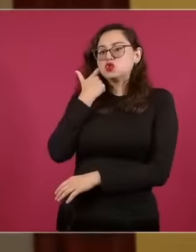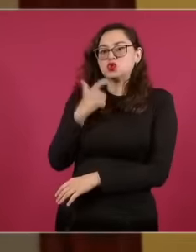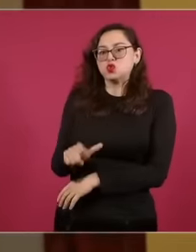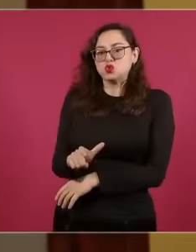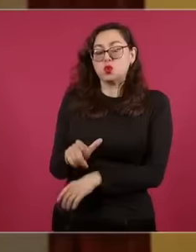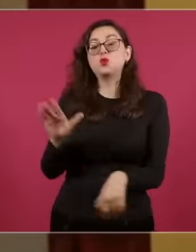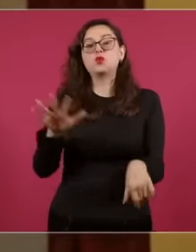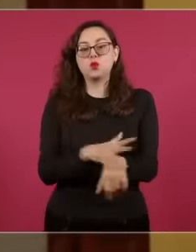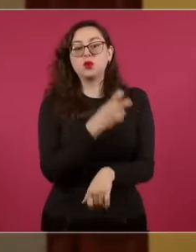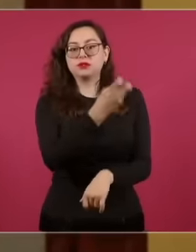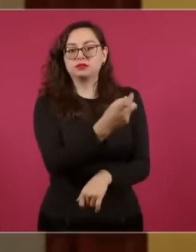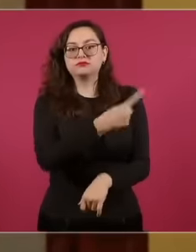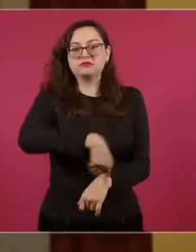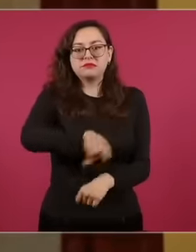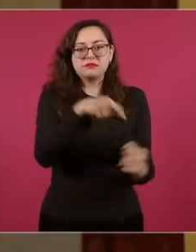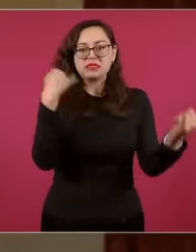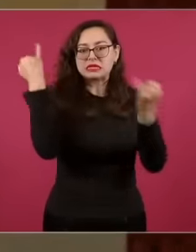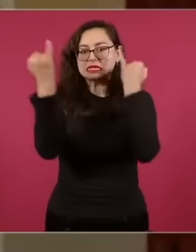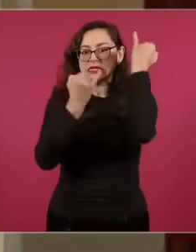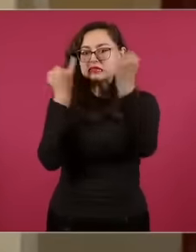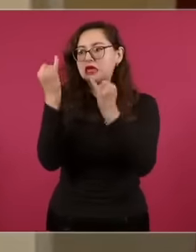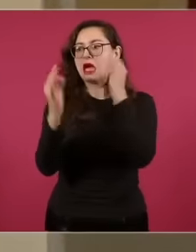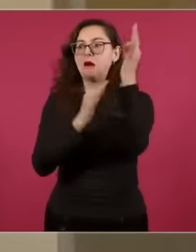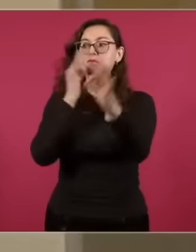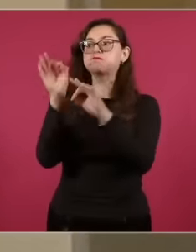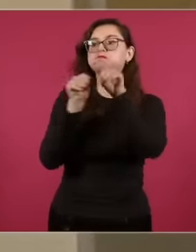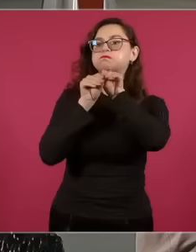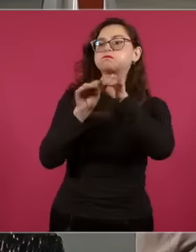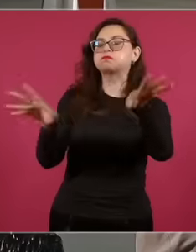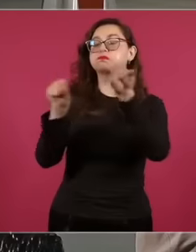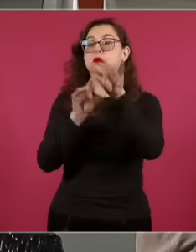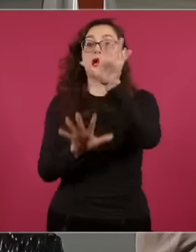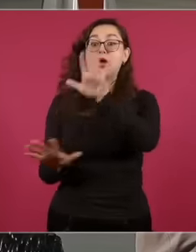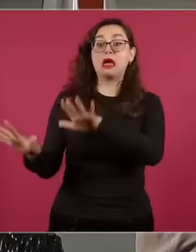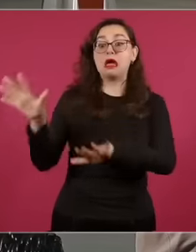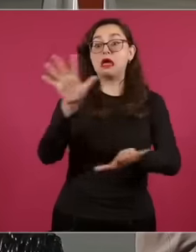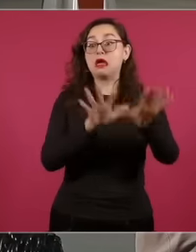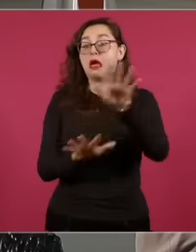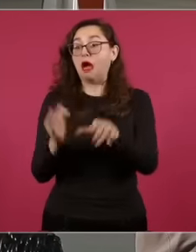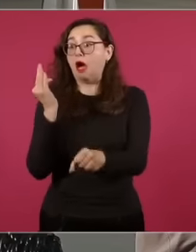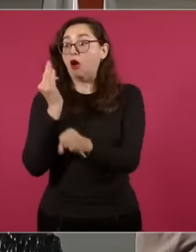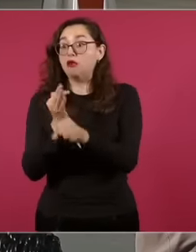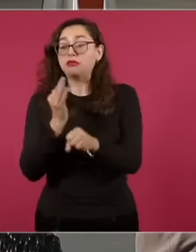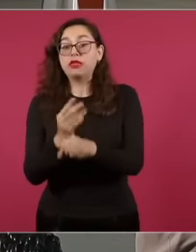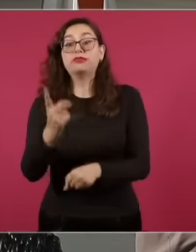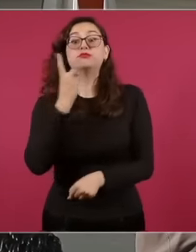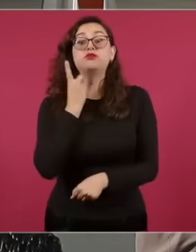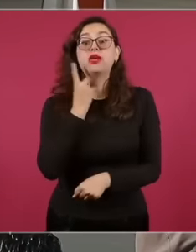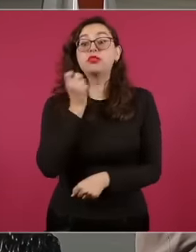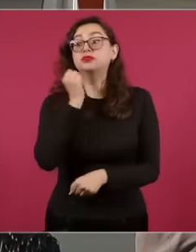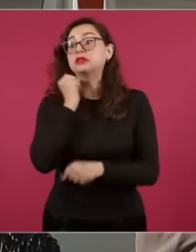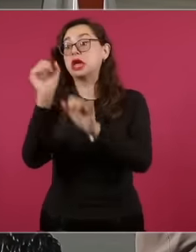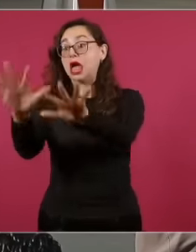and manipulation of information regarding alleged over-representation. Why? Because they do not